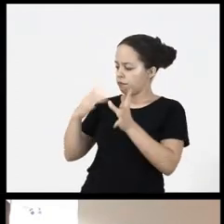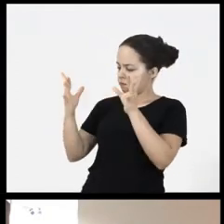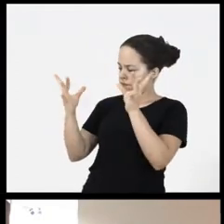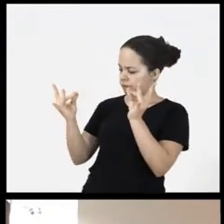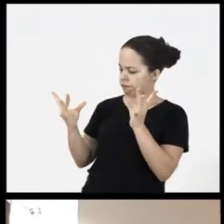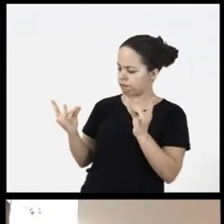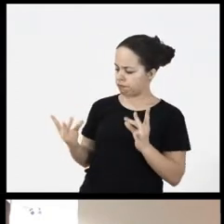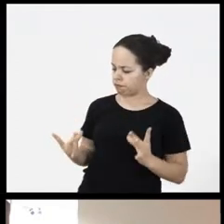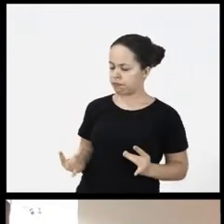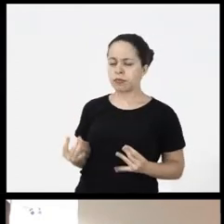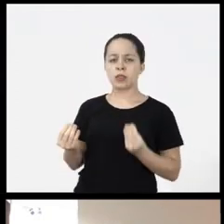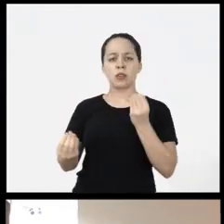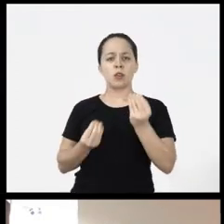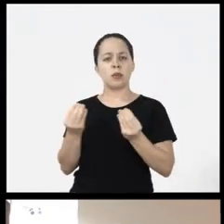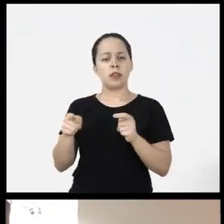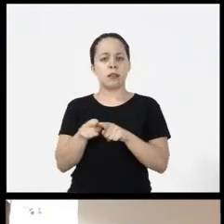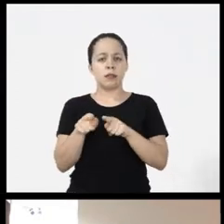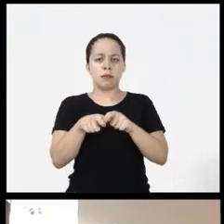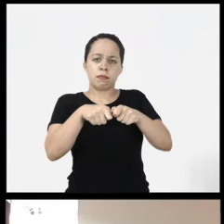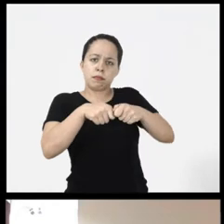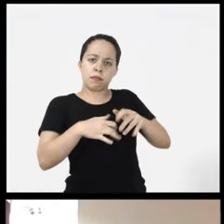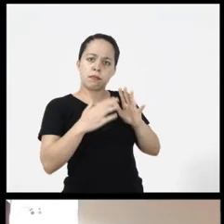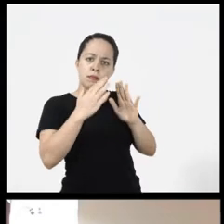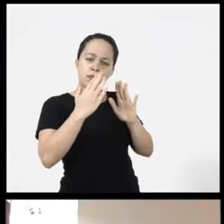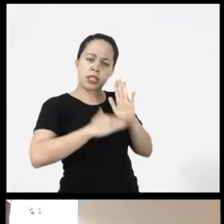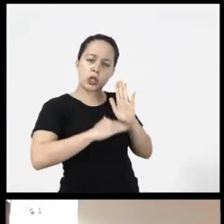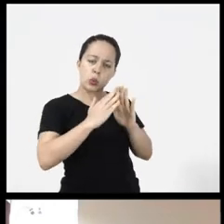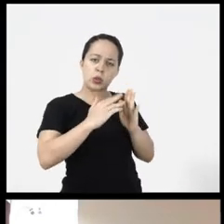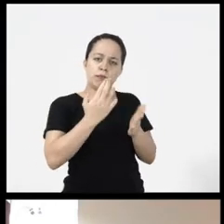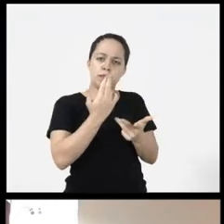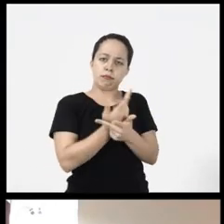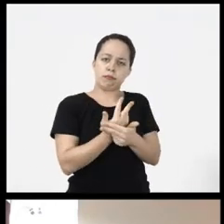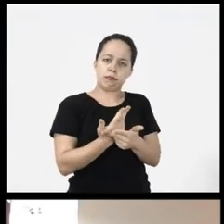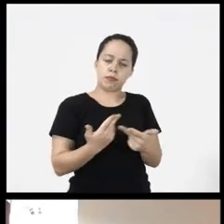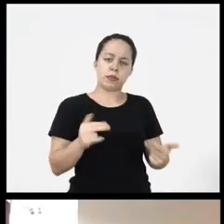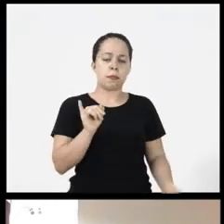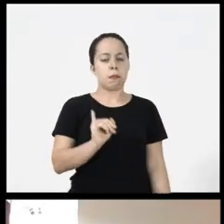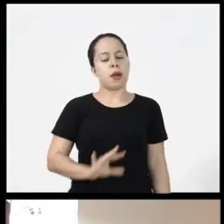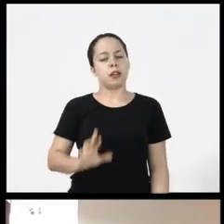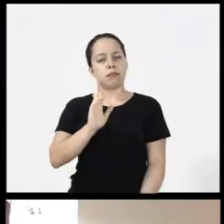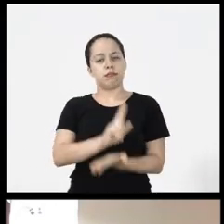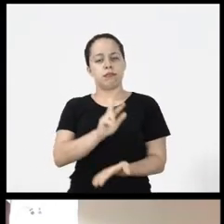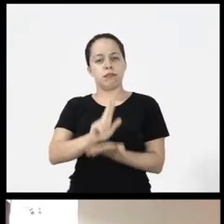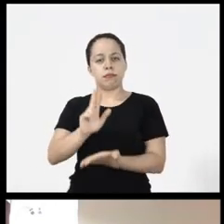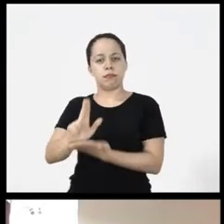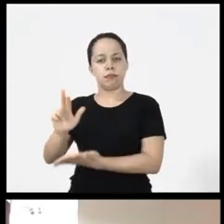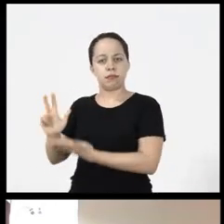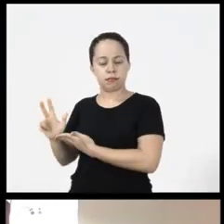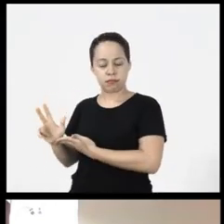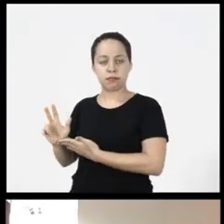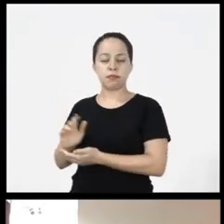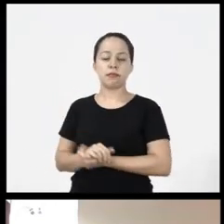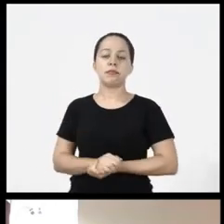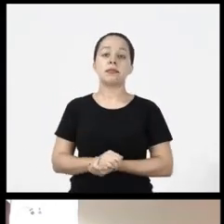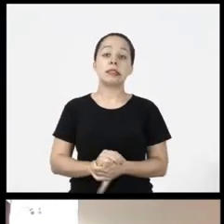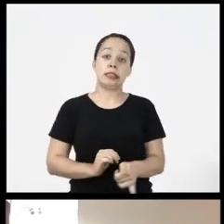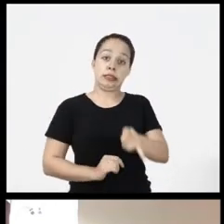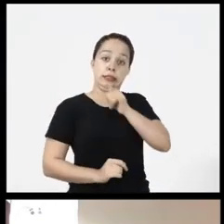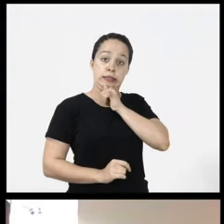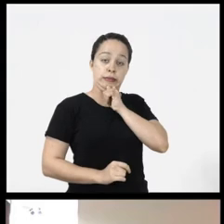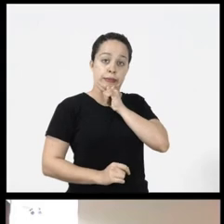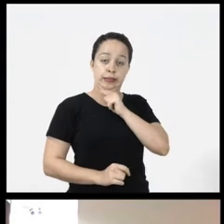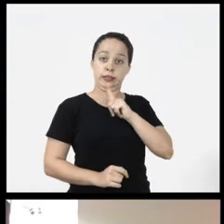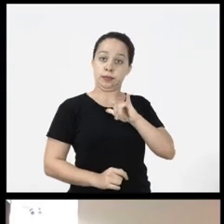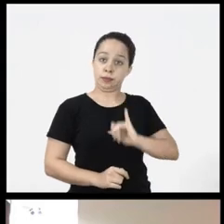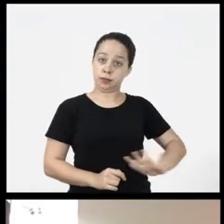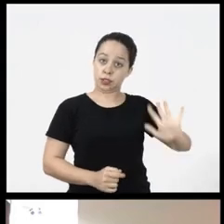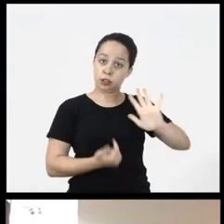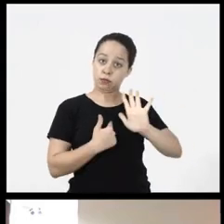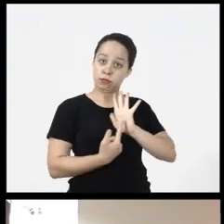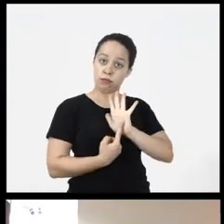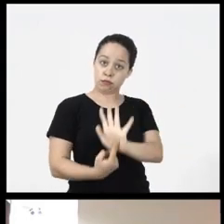the photo spelling an organization chart a painting several types of images look here for example in this image